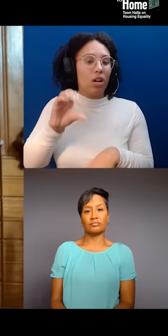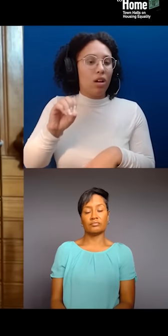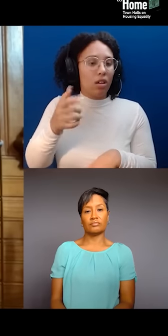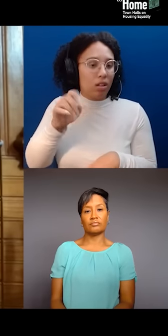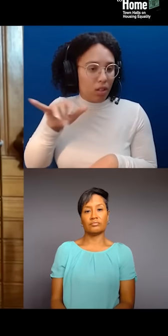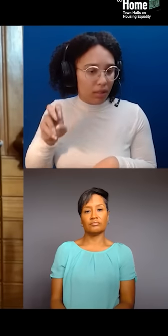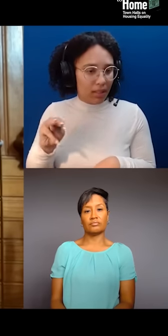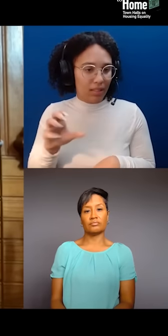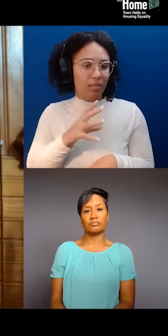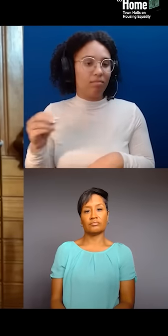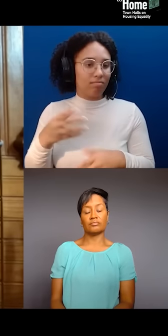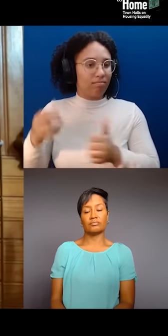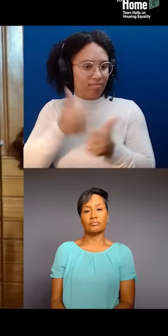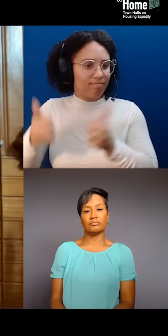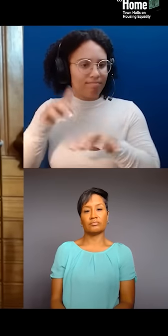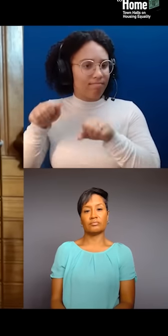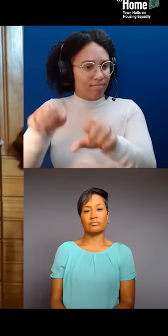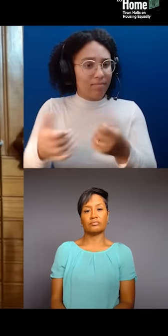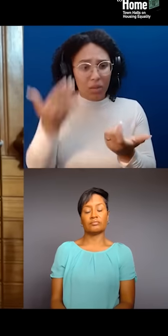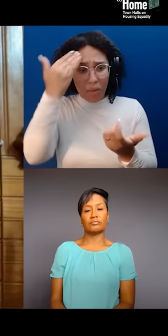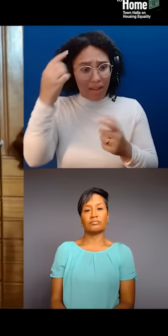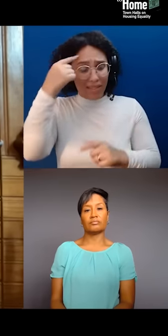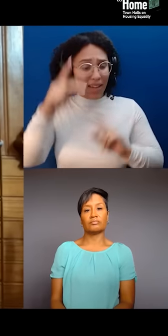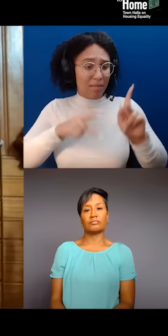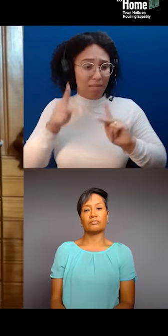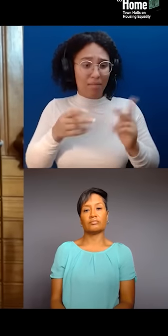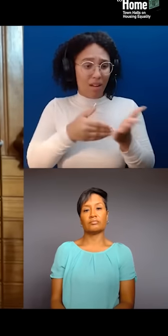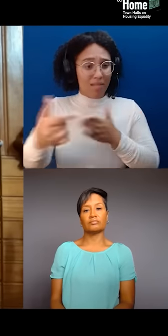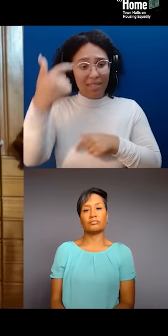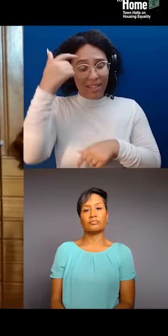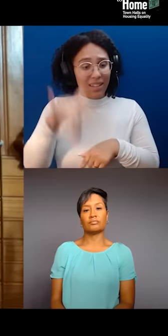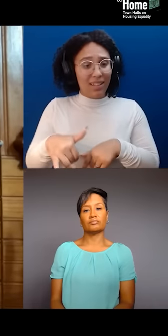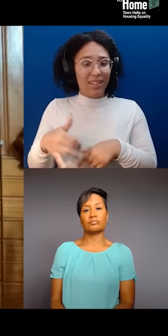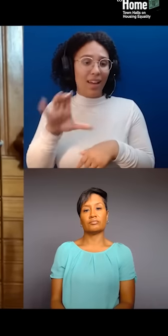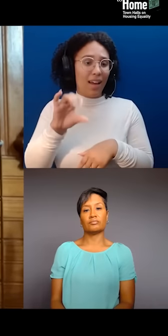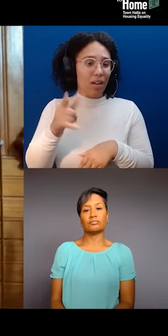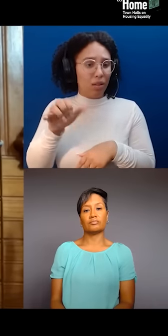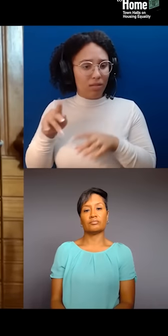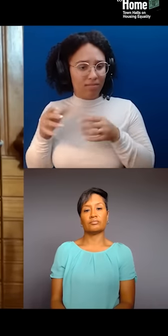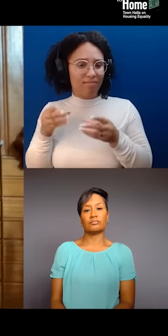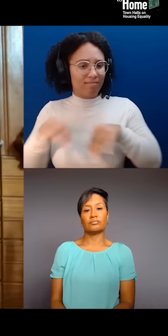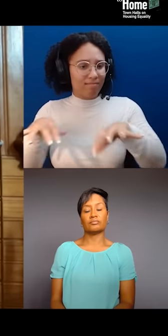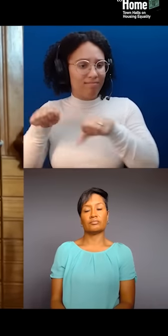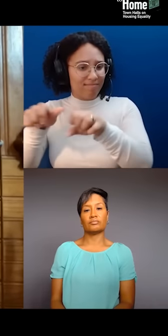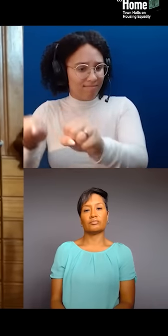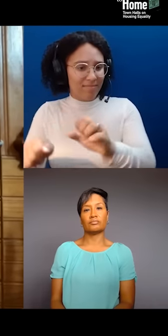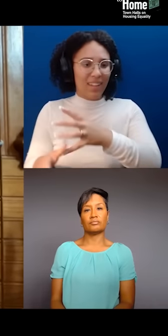that colonialism doesn't work hand in hand with capitalism, that gentrification obviously is a form of speculation.